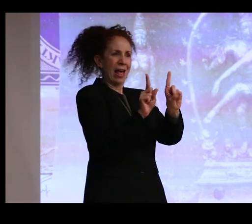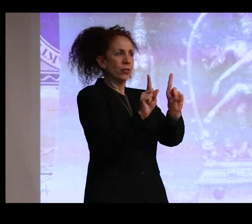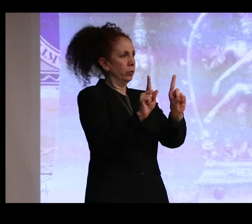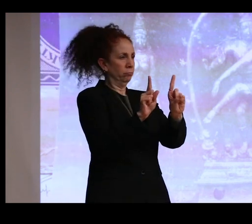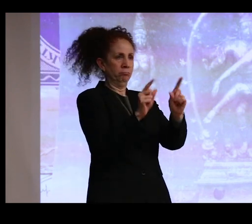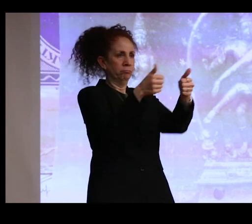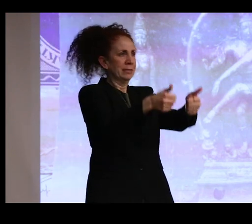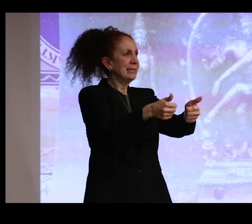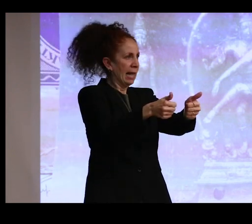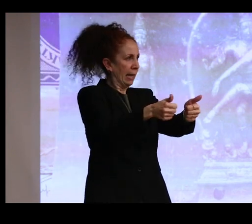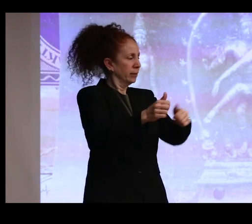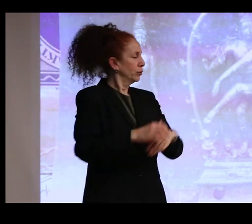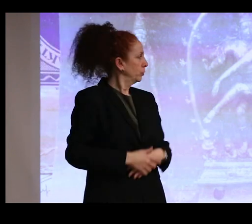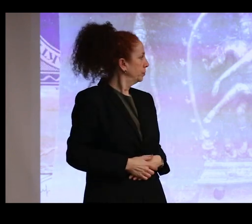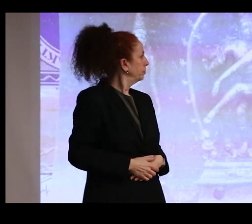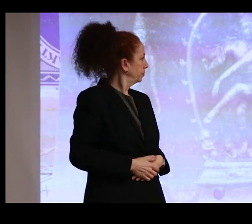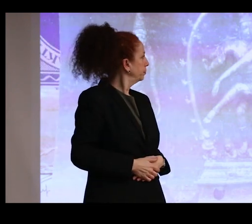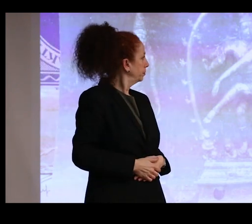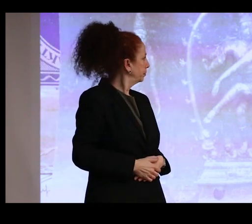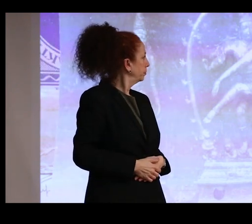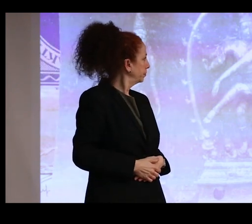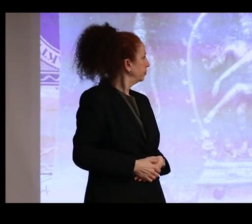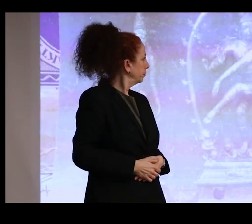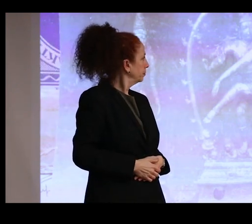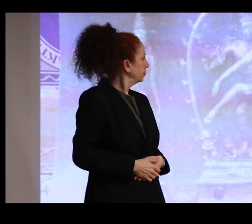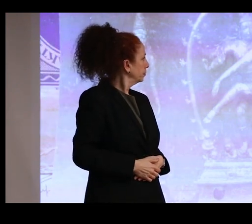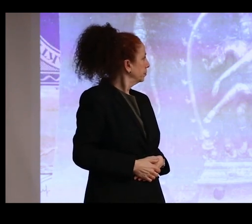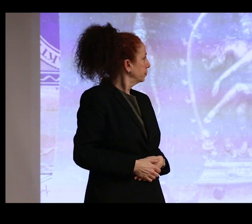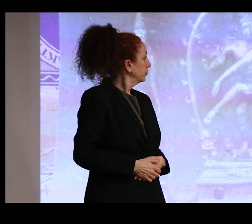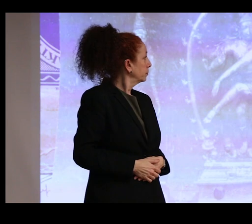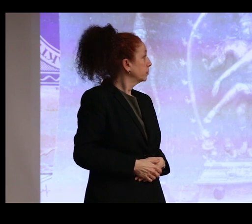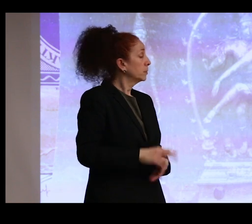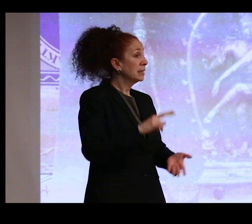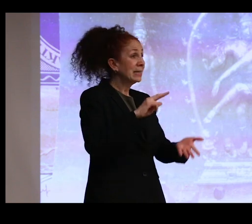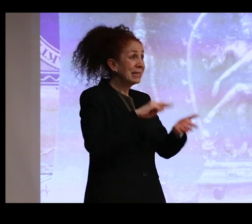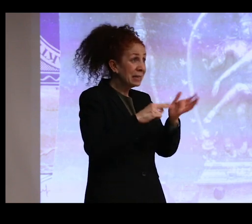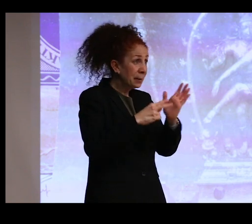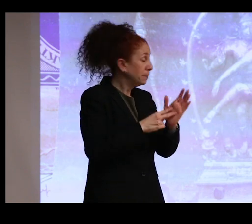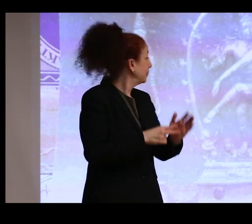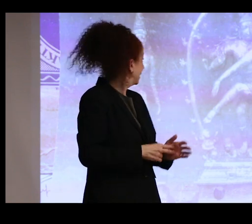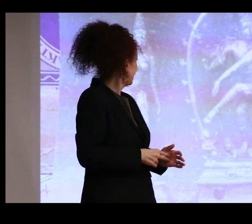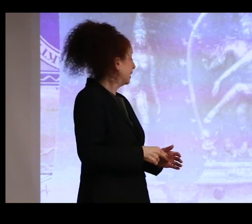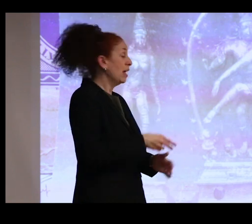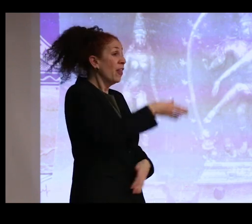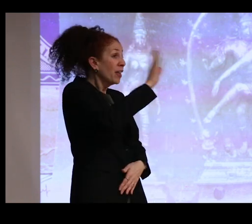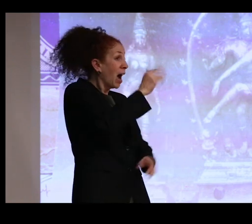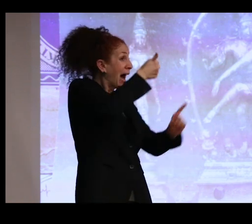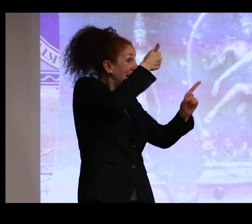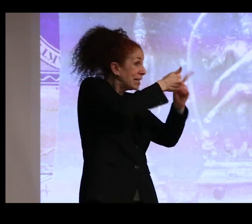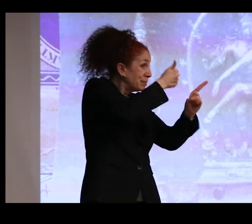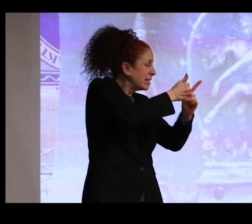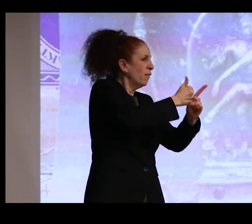both should be acquired. So not only is the individual god unfit, the consort is unfit without him,